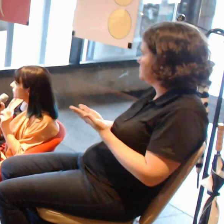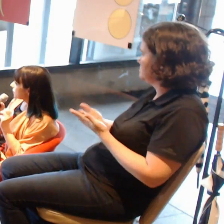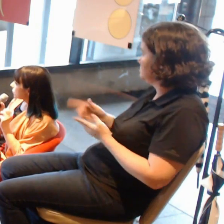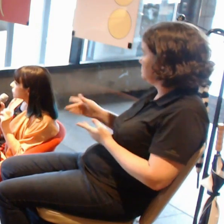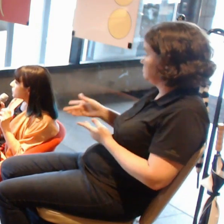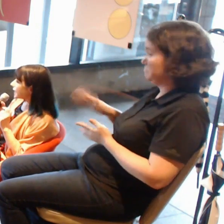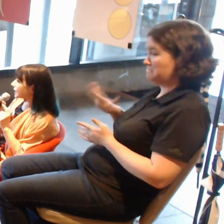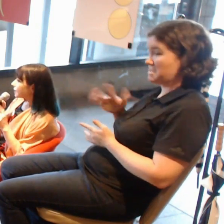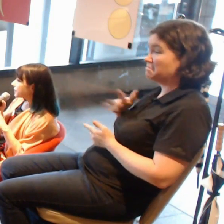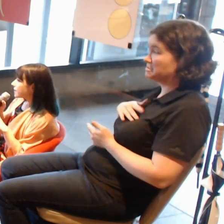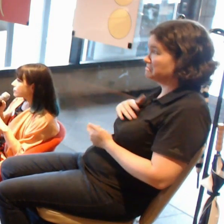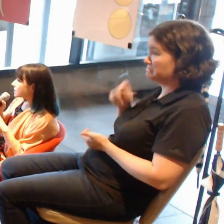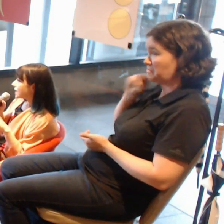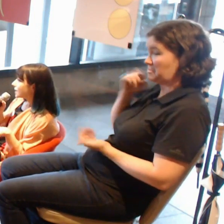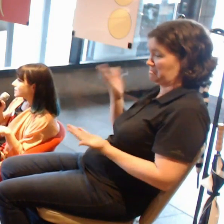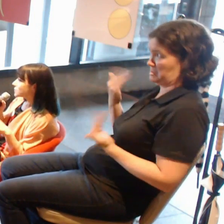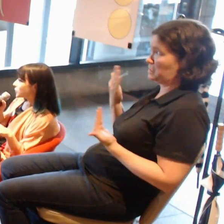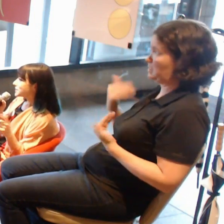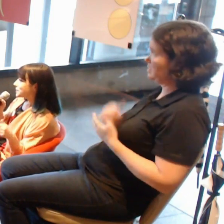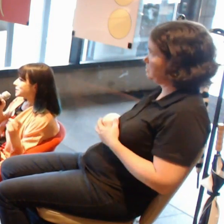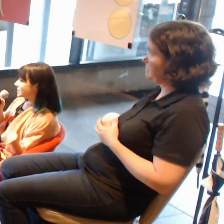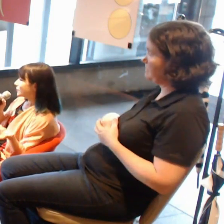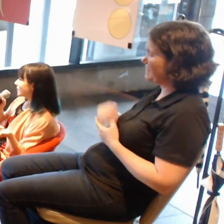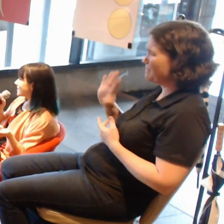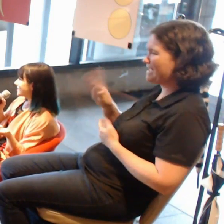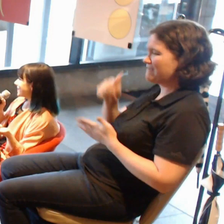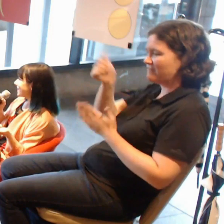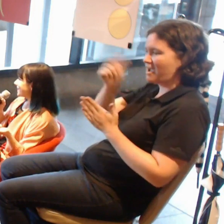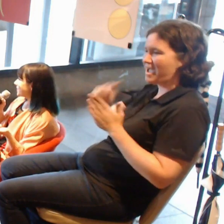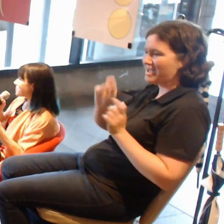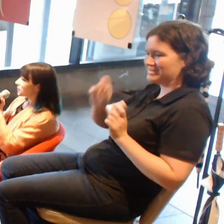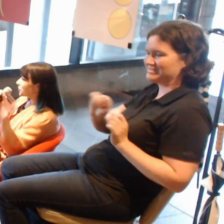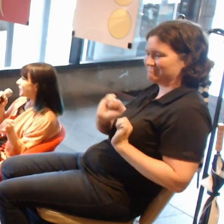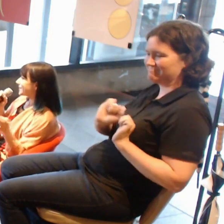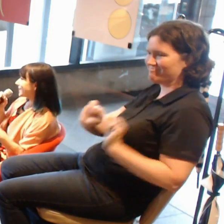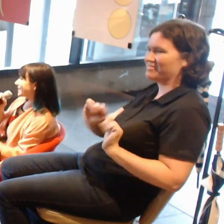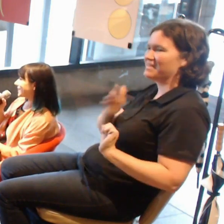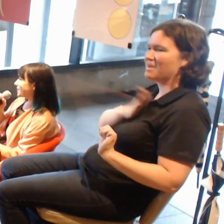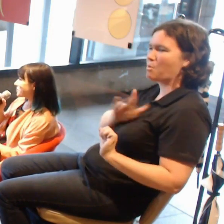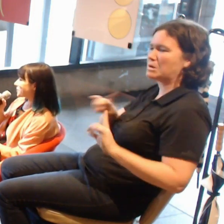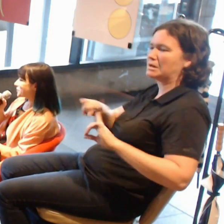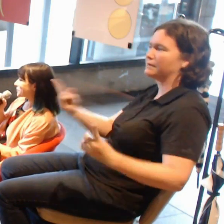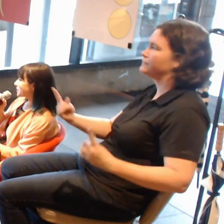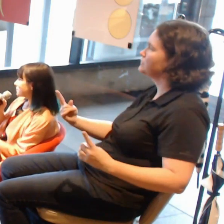But every artist wants something different. No matter what, whether you're working in painting,